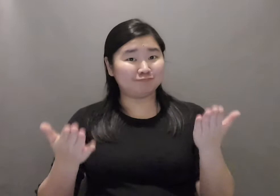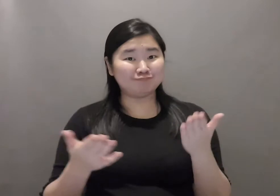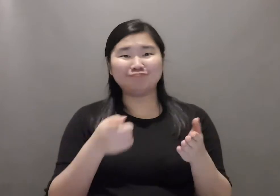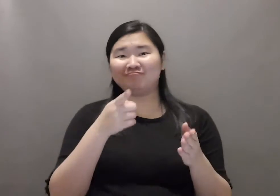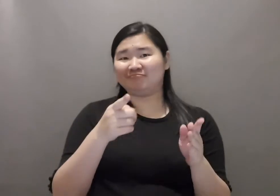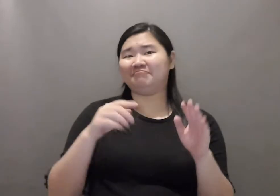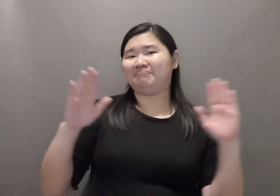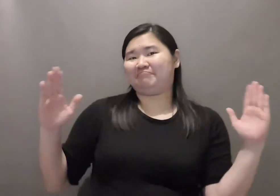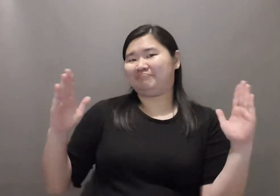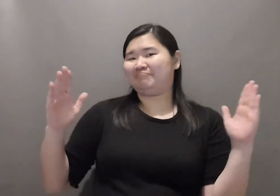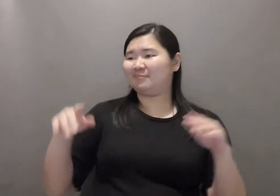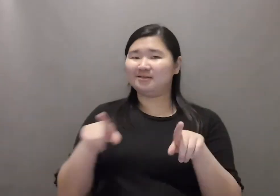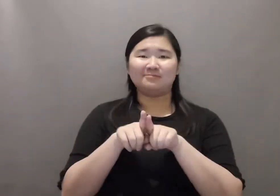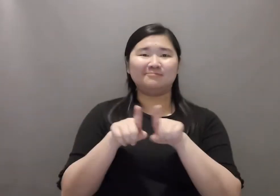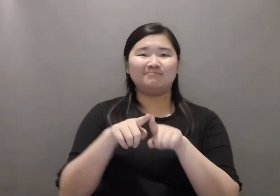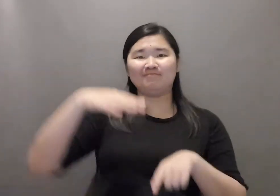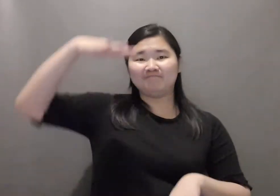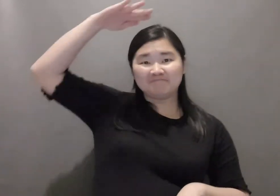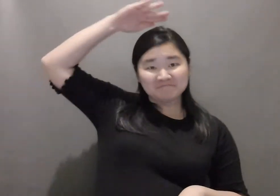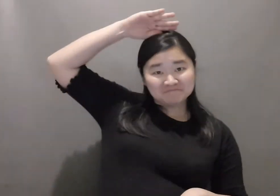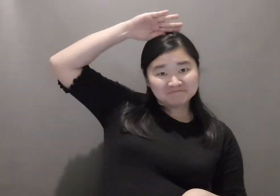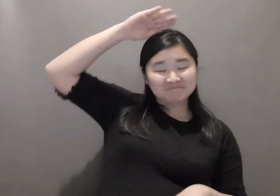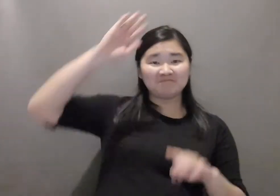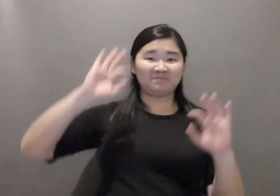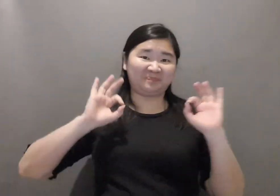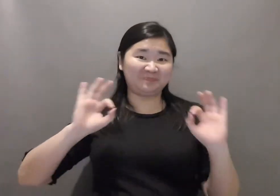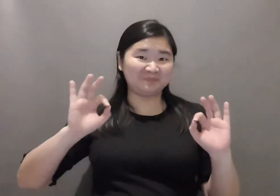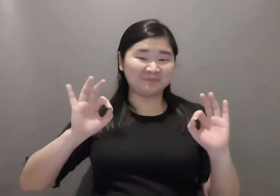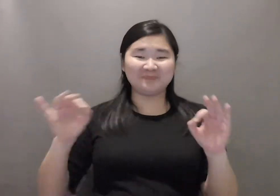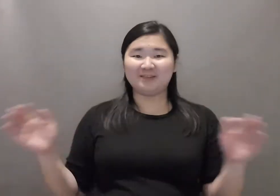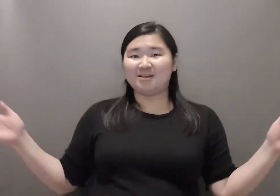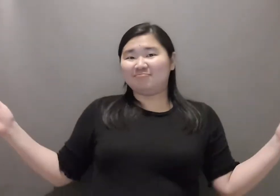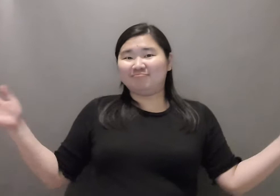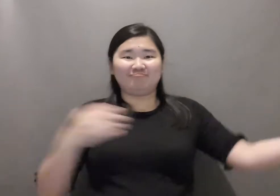Ensure that the signer stays within the signing frame from the top of the head to the bottom of the waist.